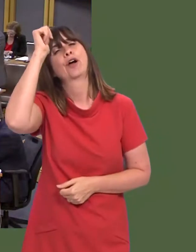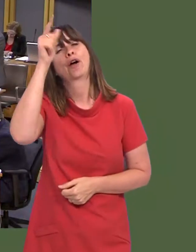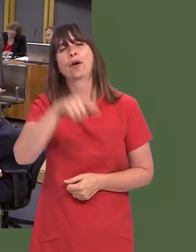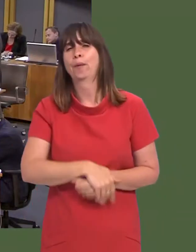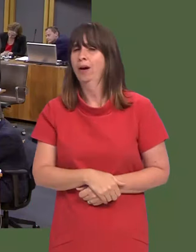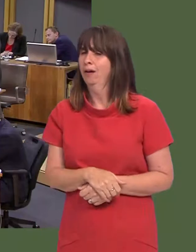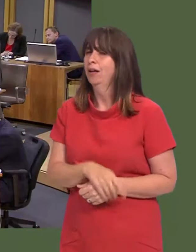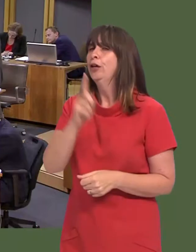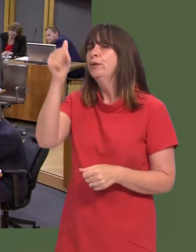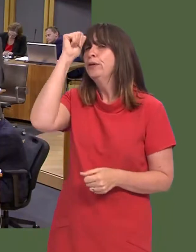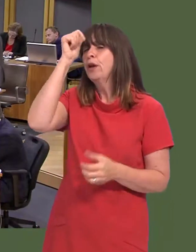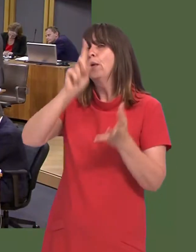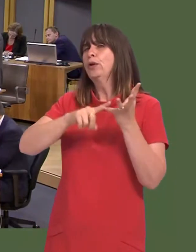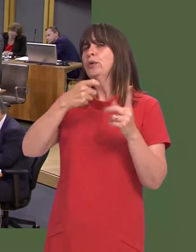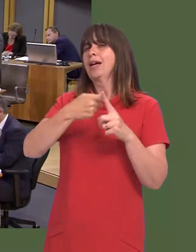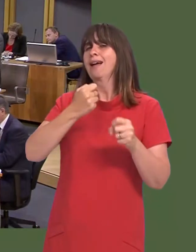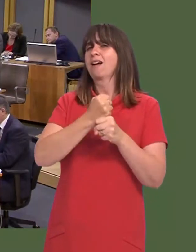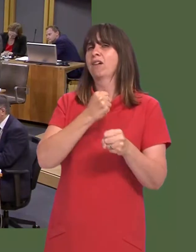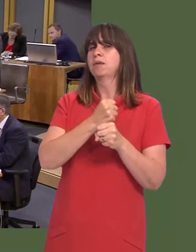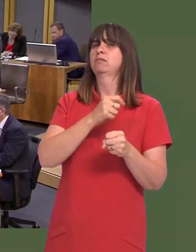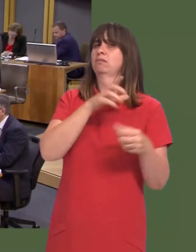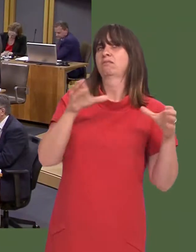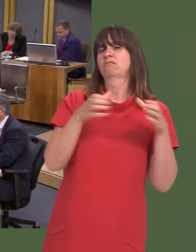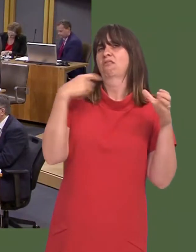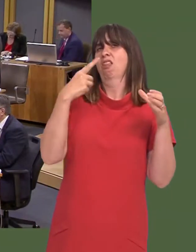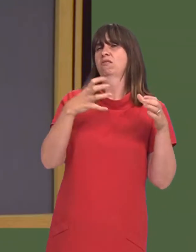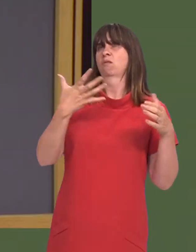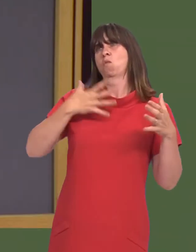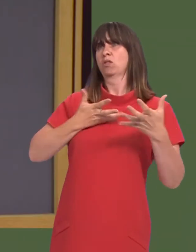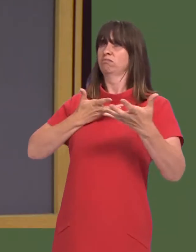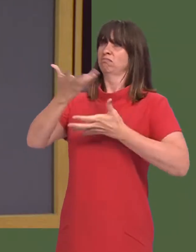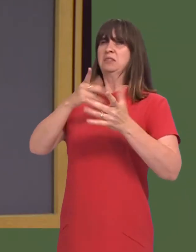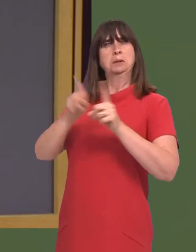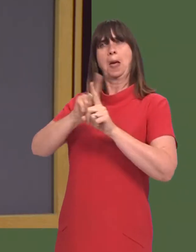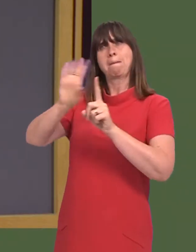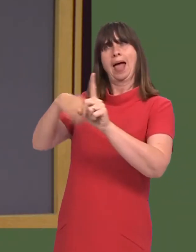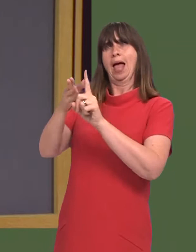He knows perfectly well that the aim of the UK Government is the same as the aim of the